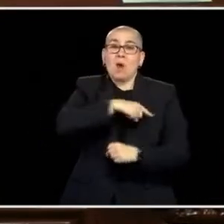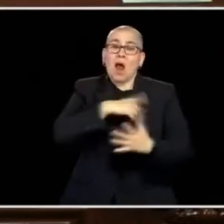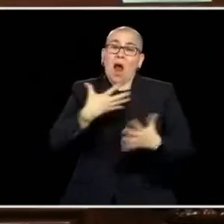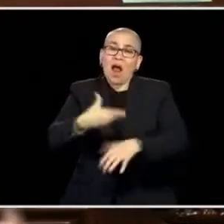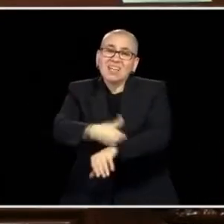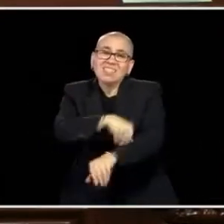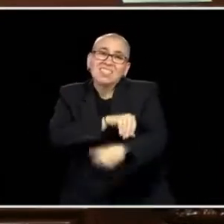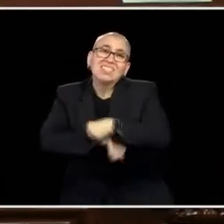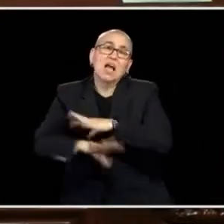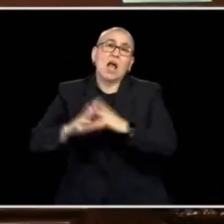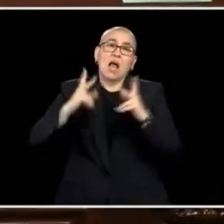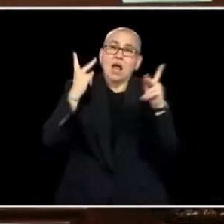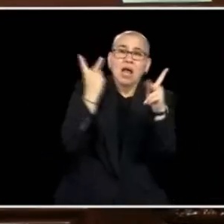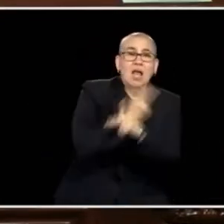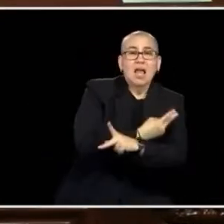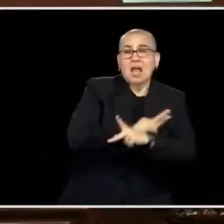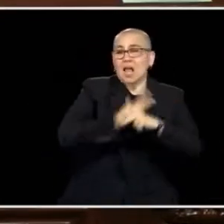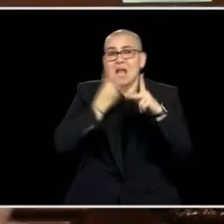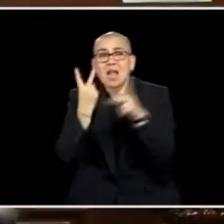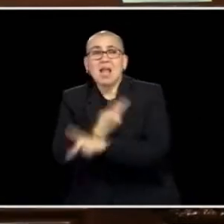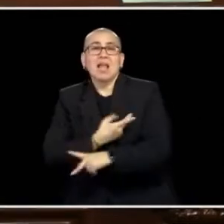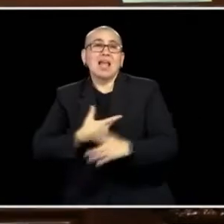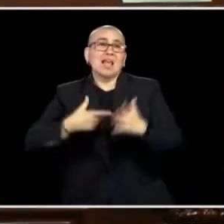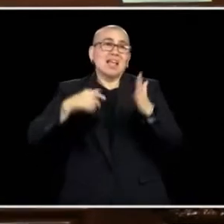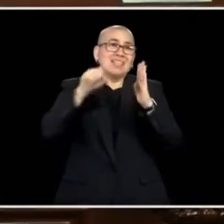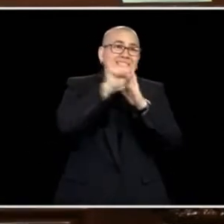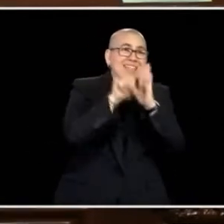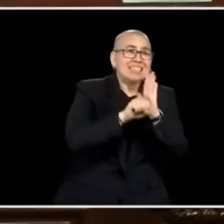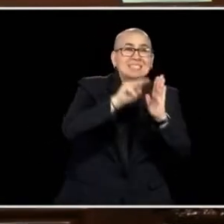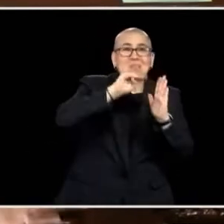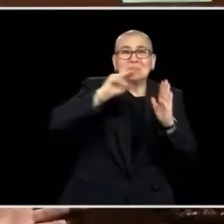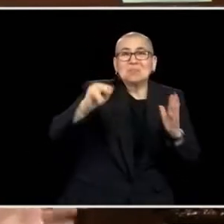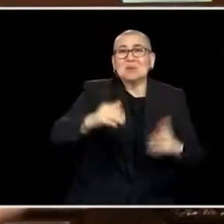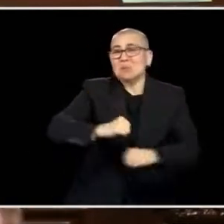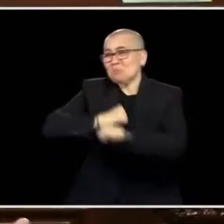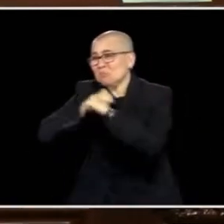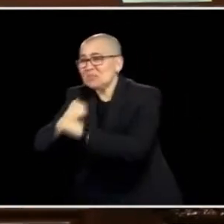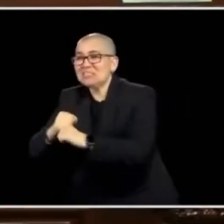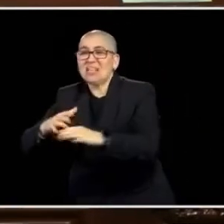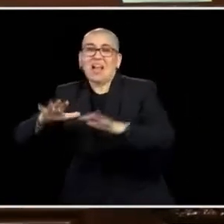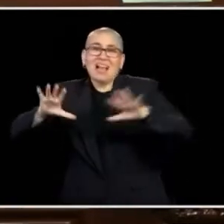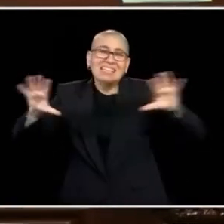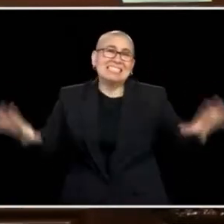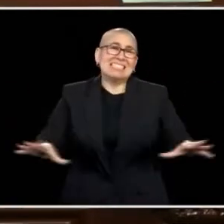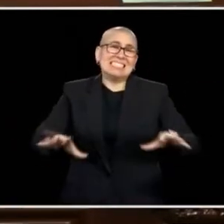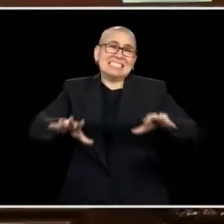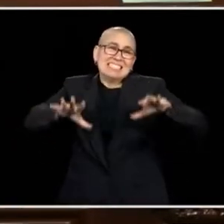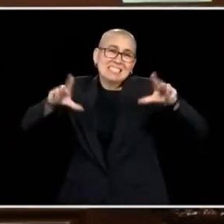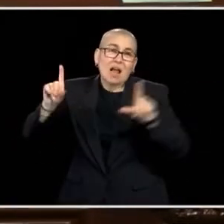PANDEMIC DOING THE THINGS TO KEEP OUR STATE RUNNING AND KEEPING US SAFE. AND WE MADE A JOINT EFFORT